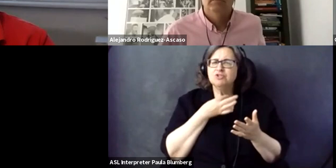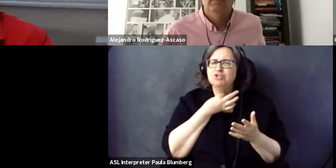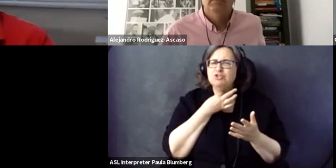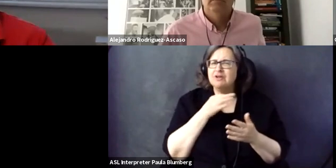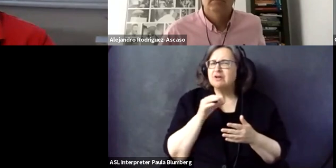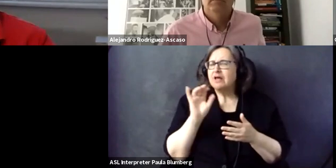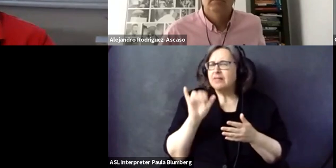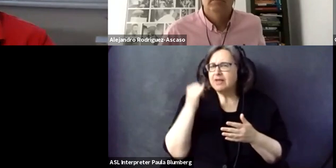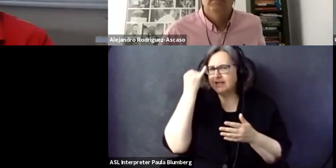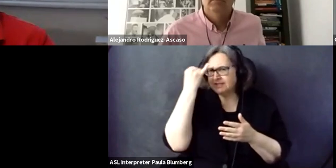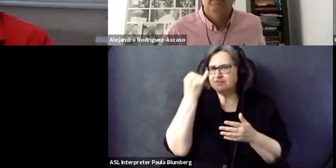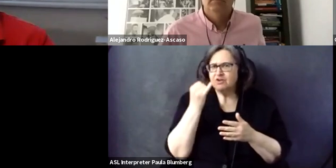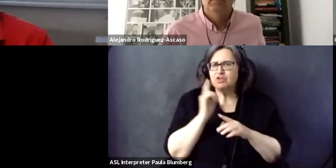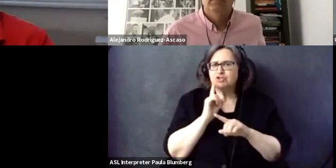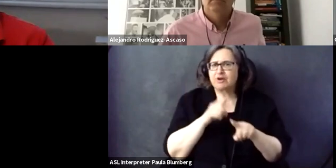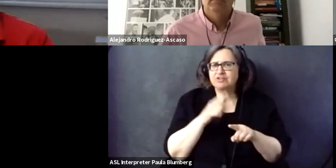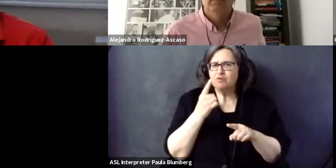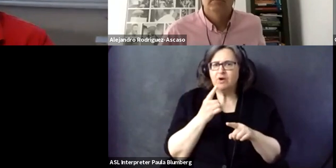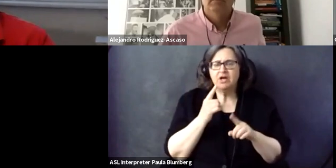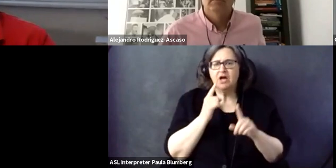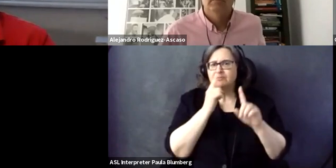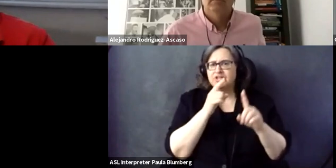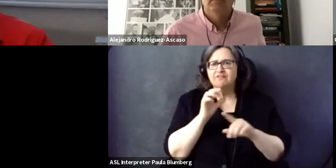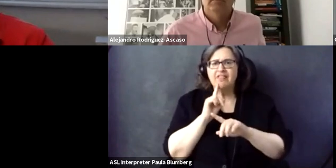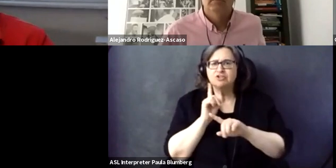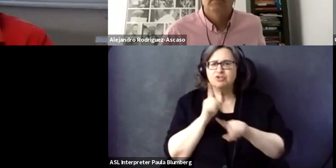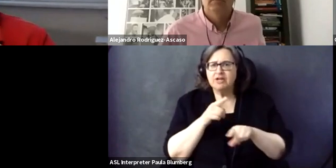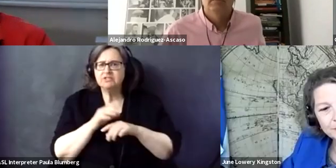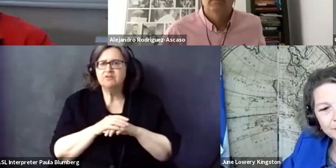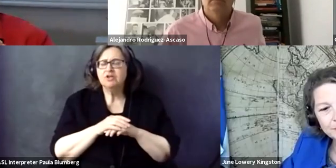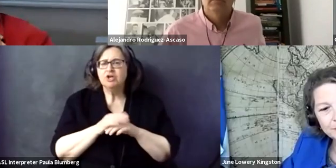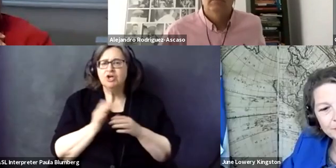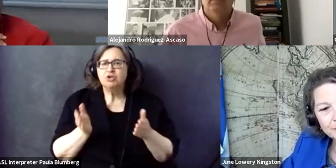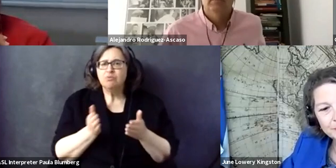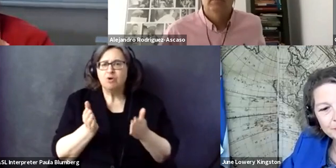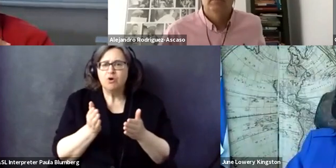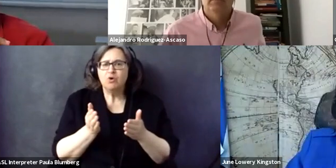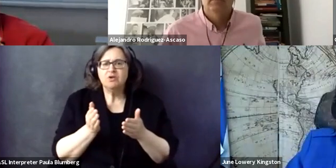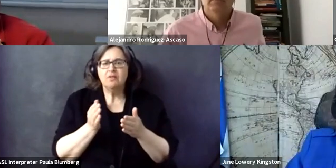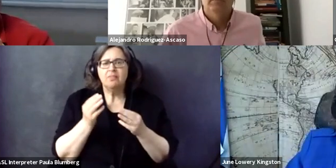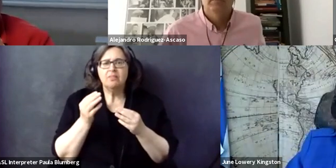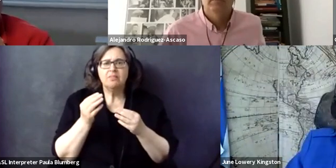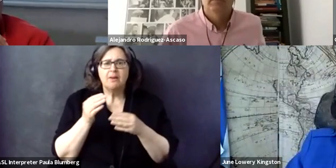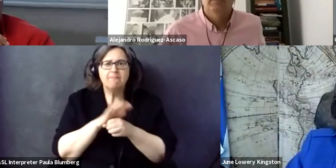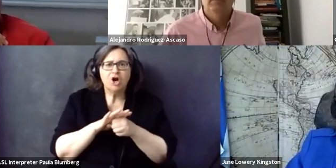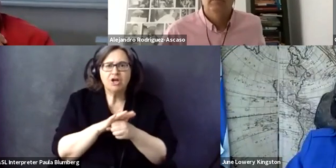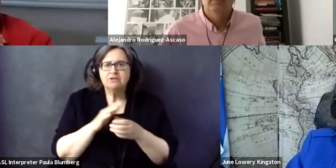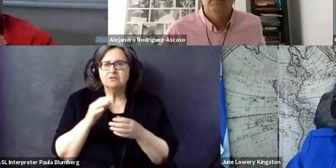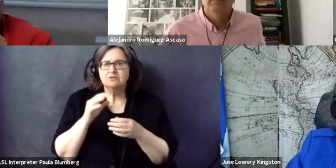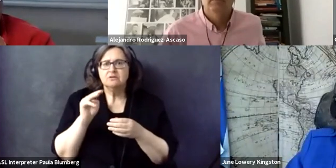of Europe, we are doing things differently and that's fine. But wasn't it the idea of the directive or one of the objectives of the directive